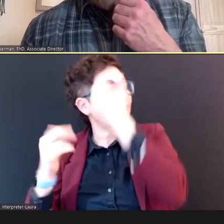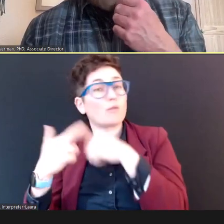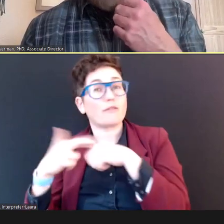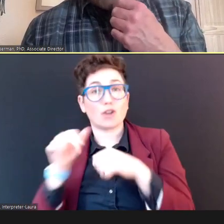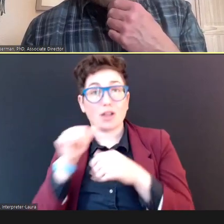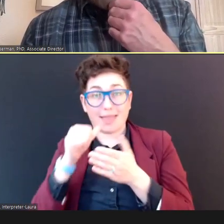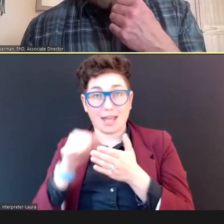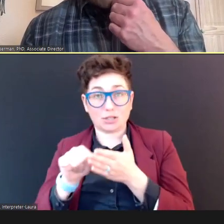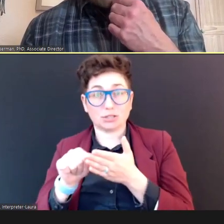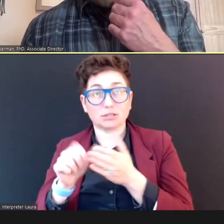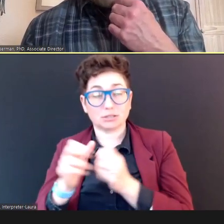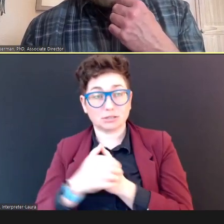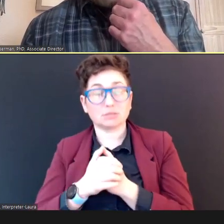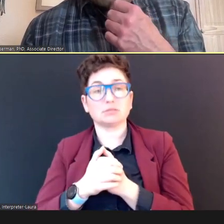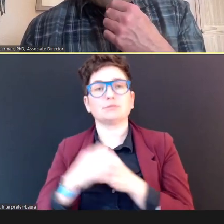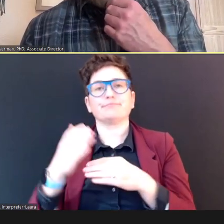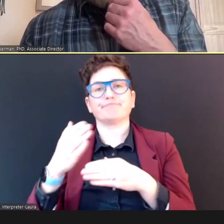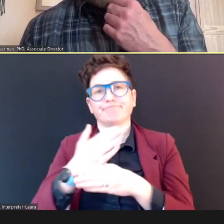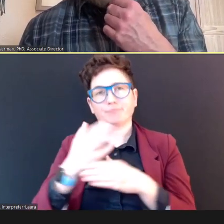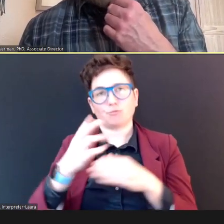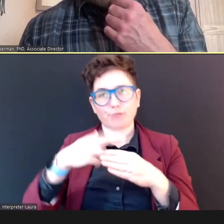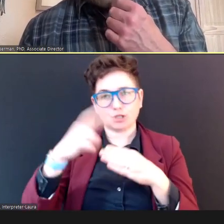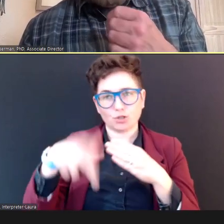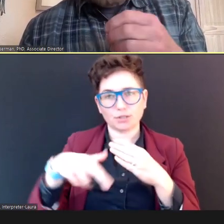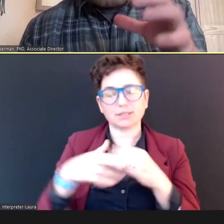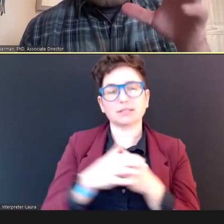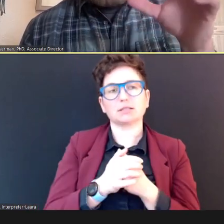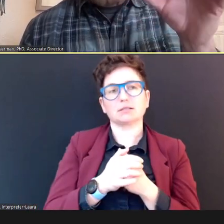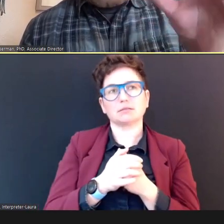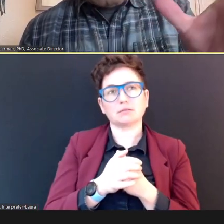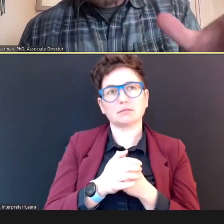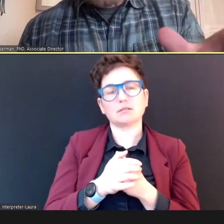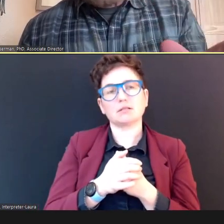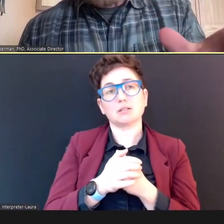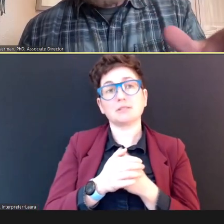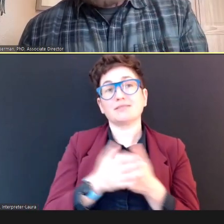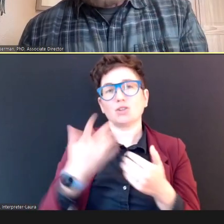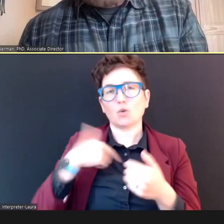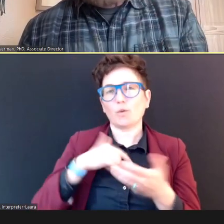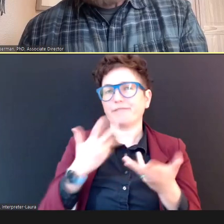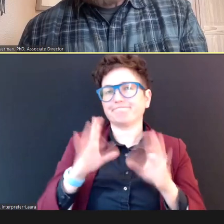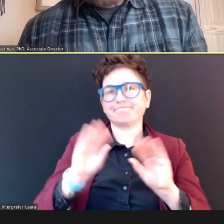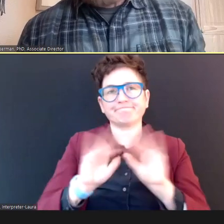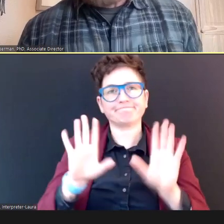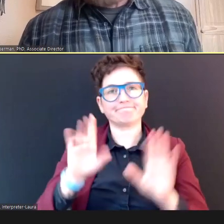that we have articulated the need, for why we're going to the